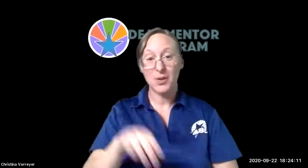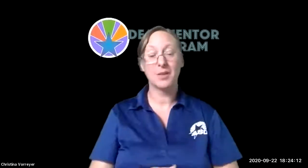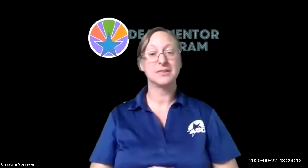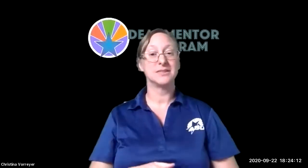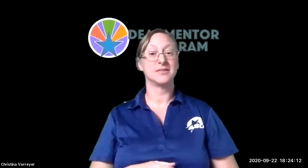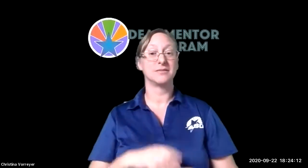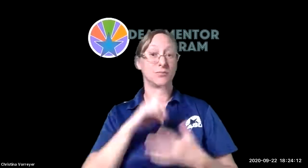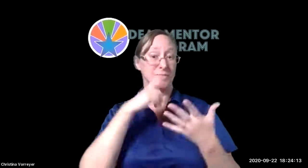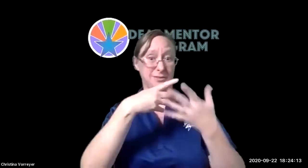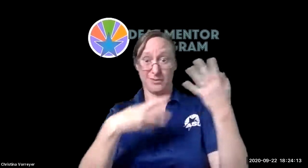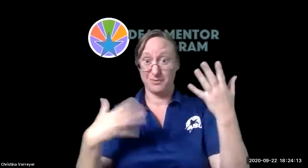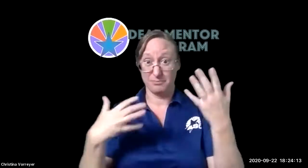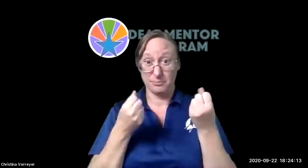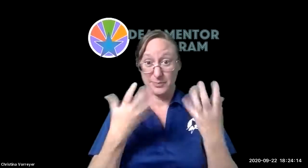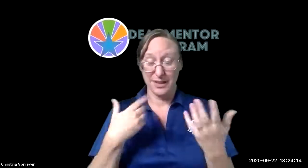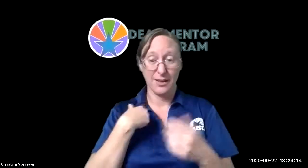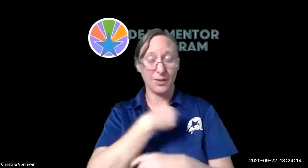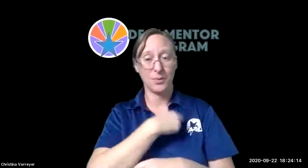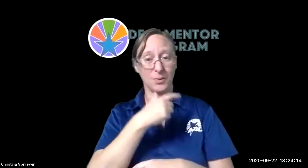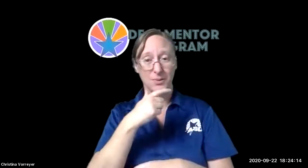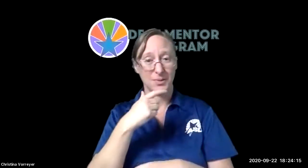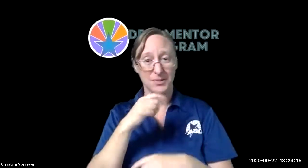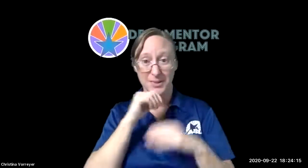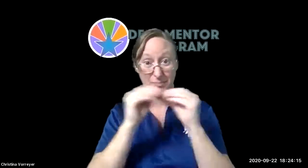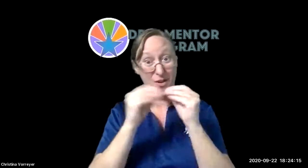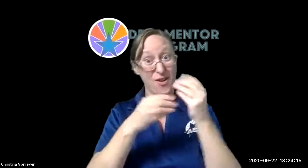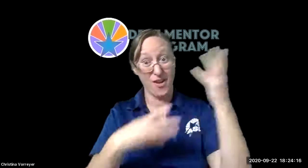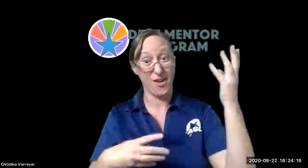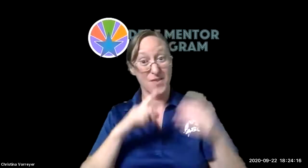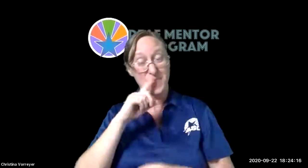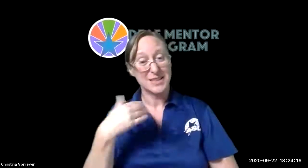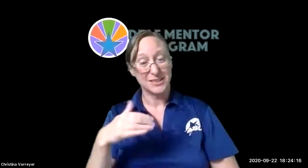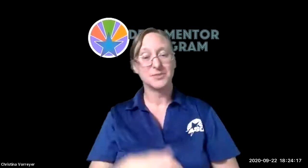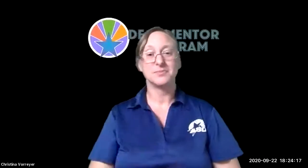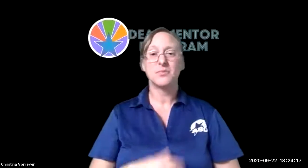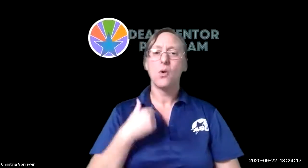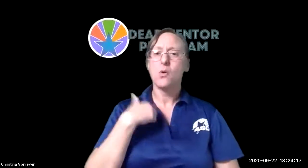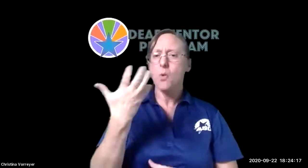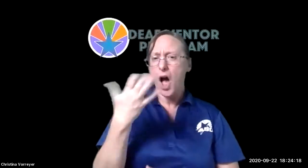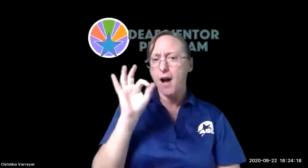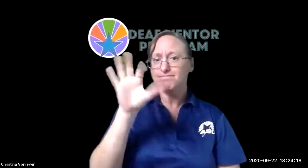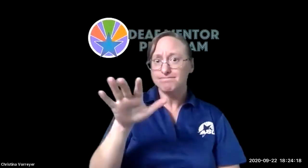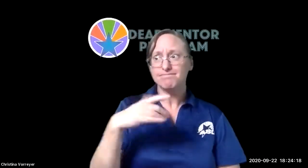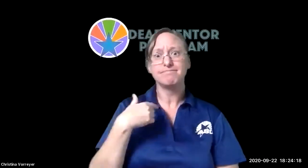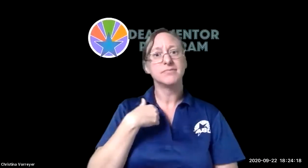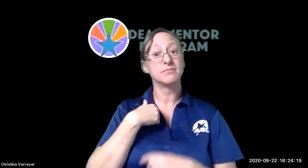and we're looking forward to february in our partnership with the ear foundation for our immersion camp